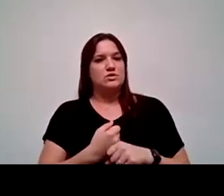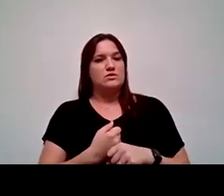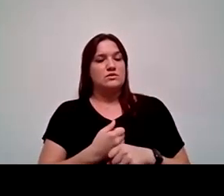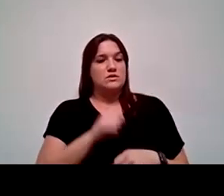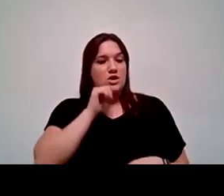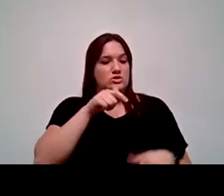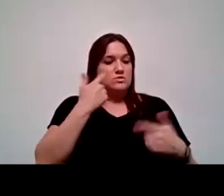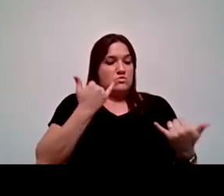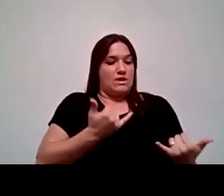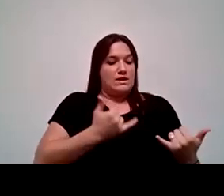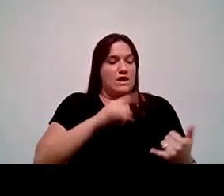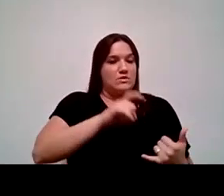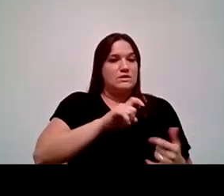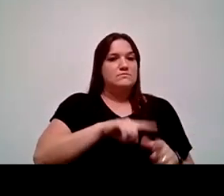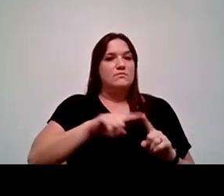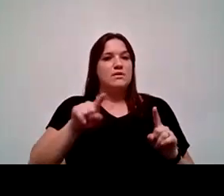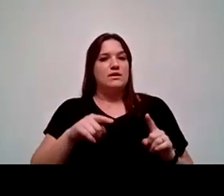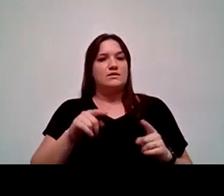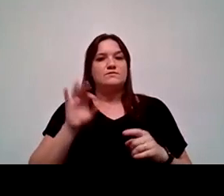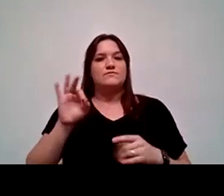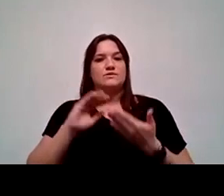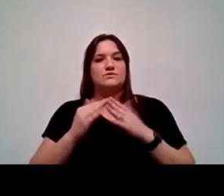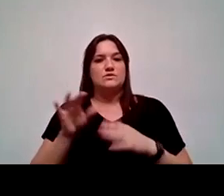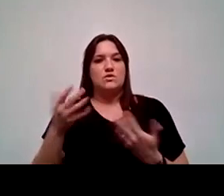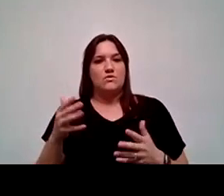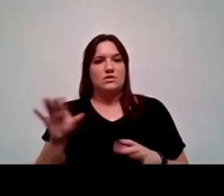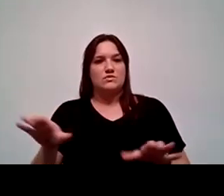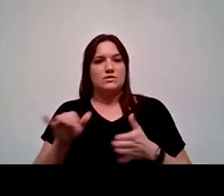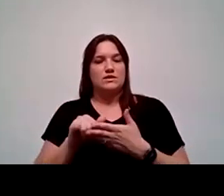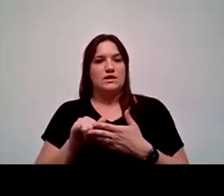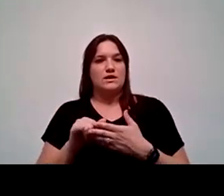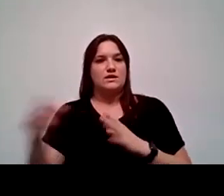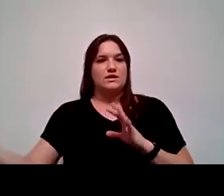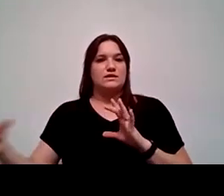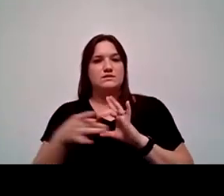but then also much as Fresno City’s already doing, ties them into our existing